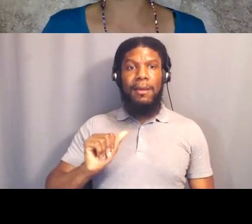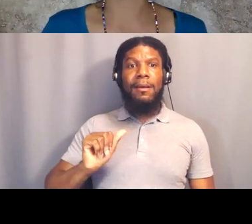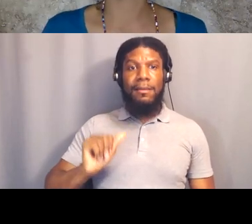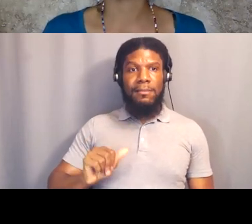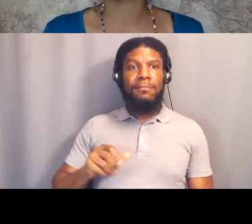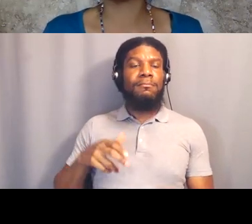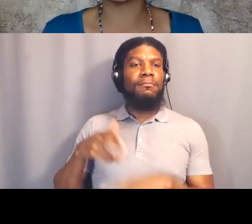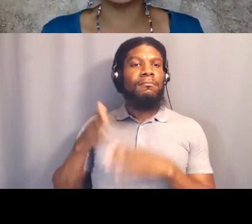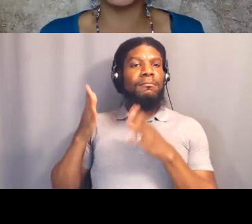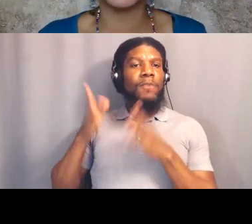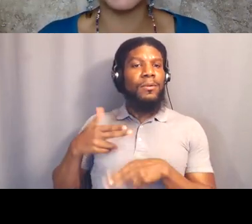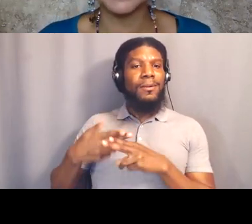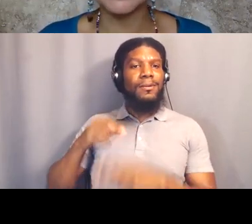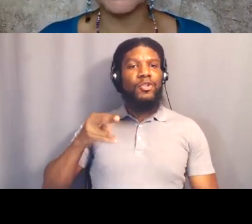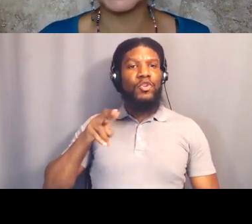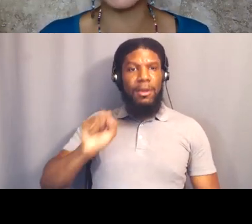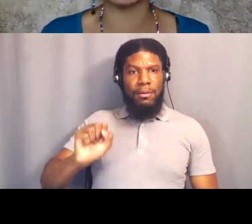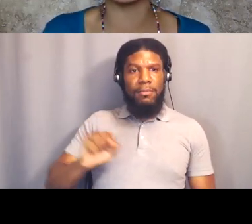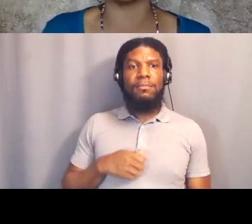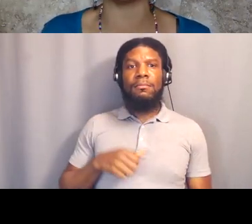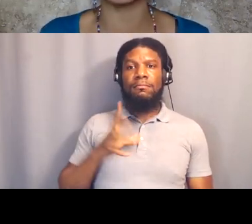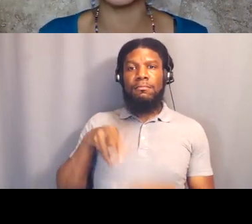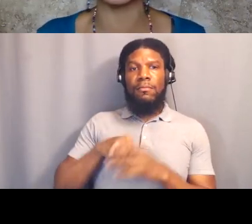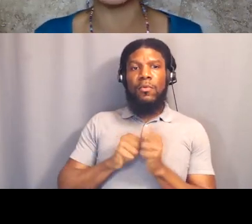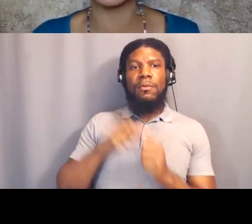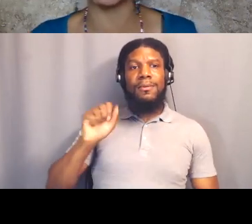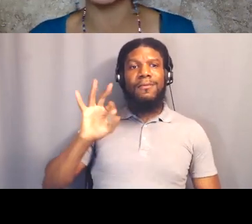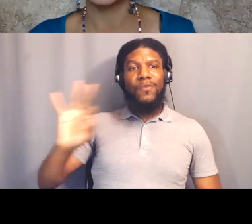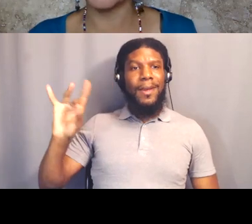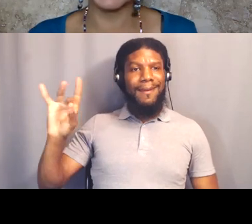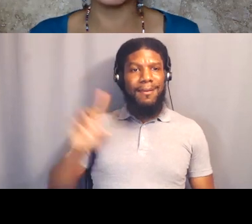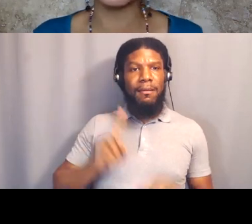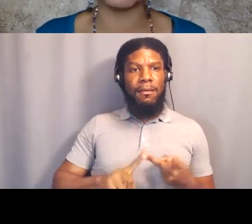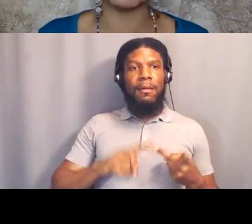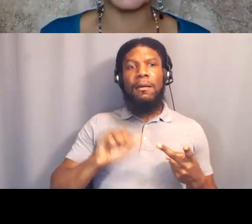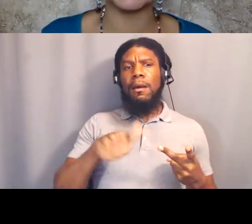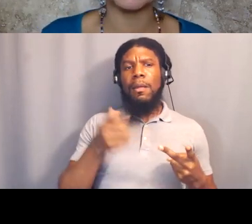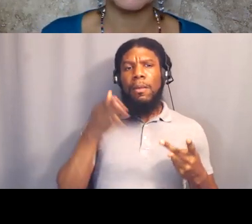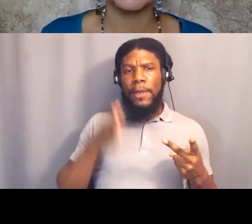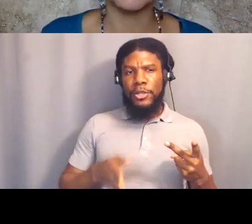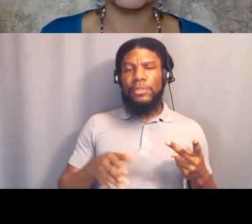Sekou Odinga, who was a political prisoner himself as was Baba Hank,